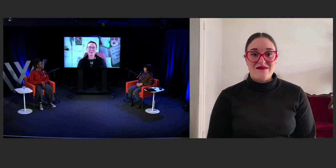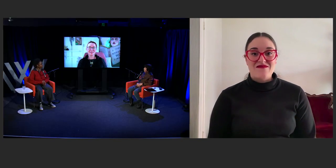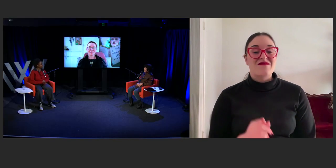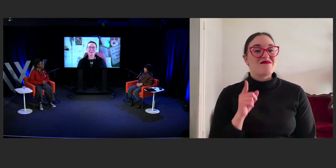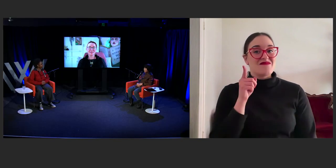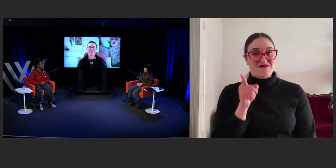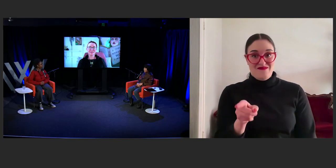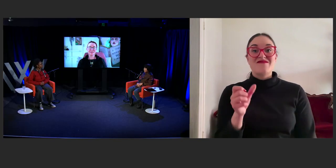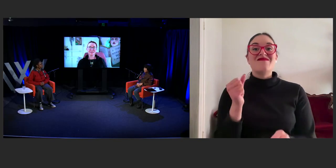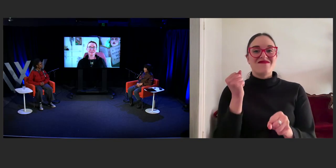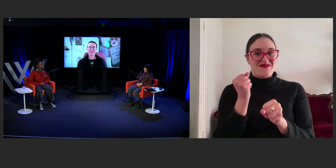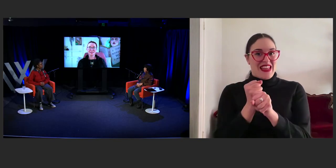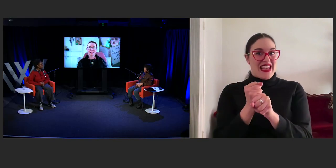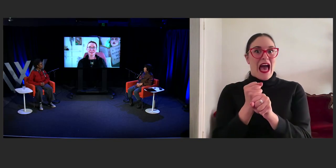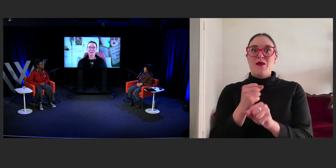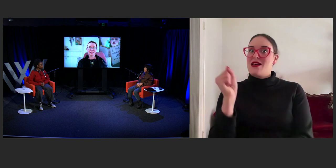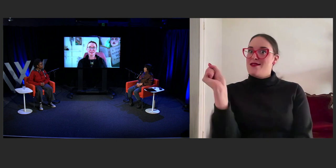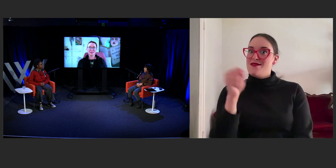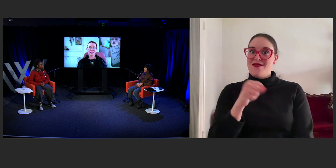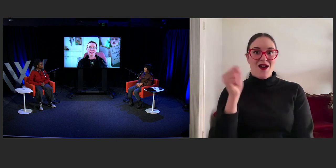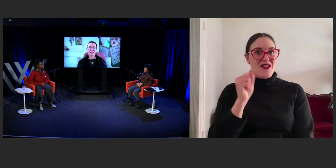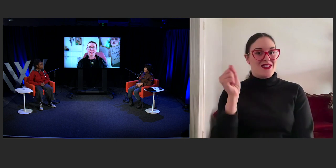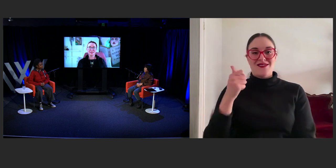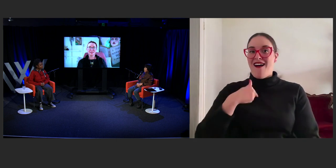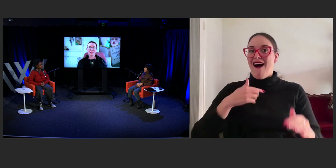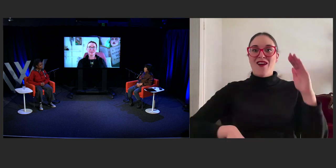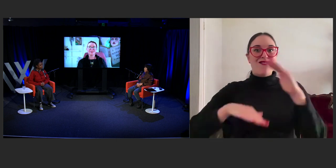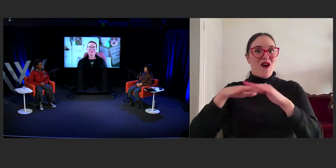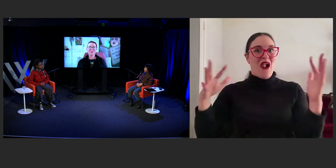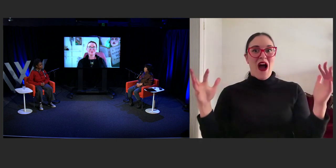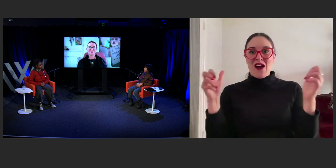I totally agree with that because if you do try